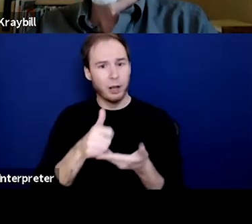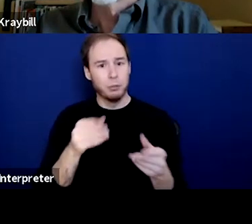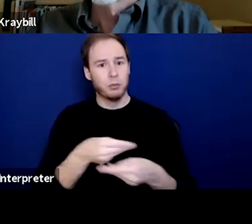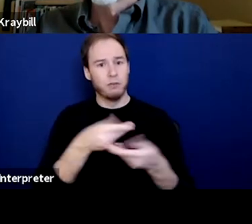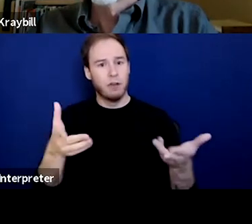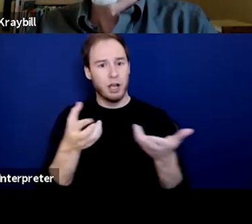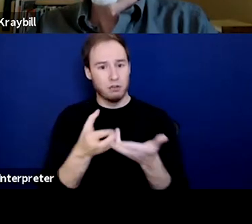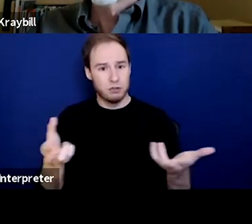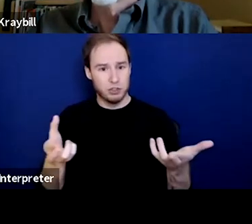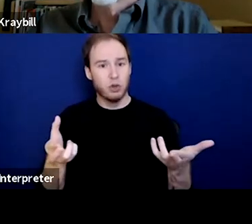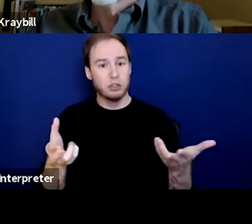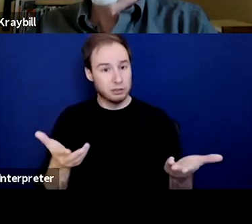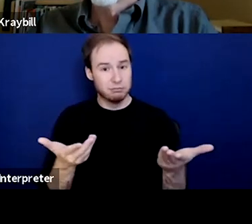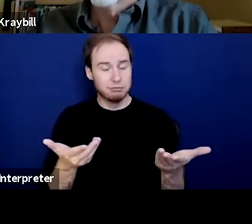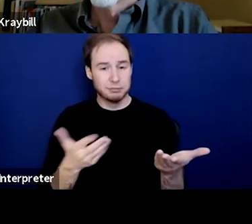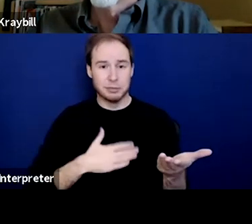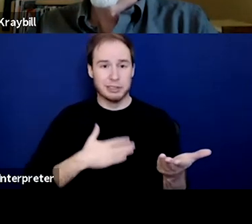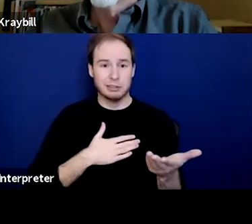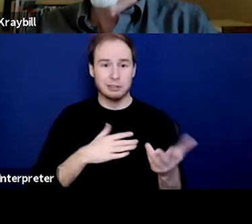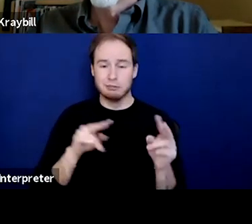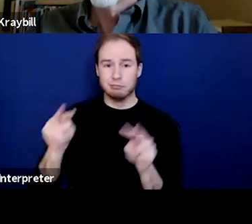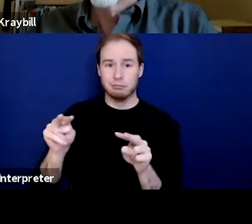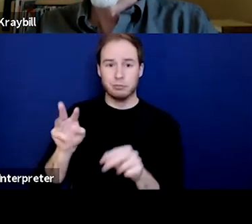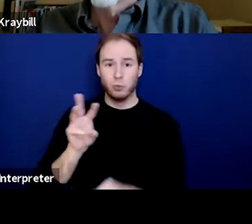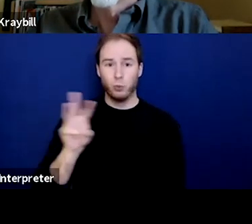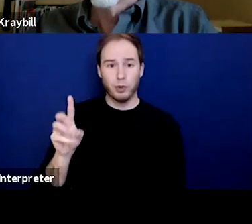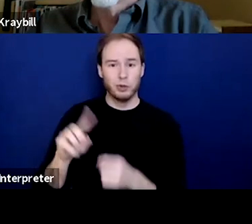And again, we hope that you explore our website and download the toolkit,